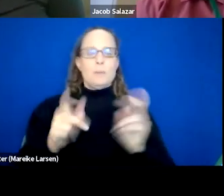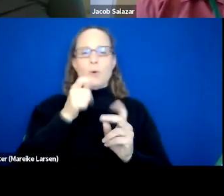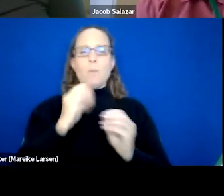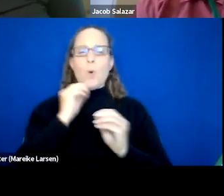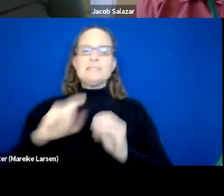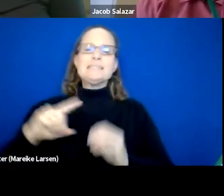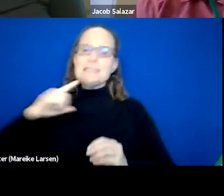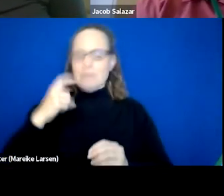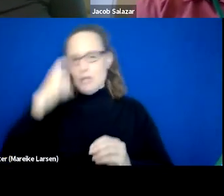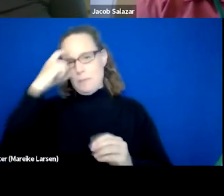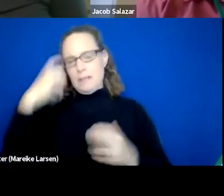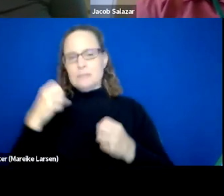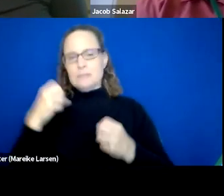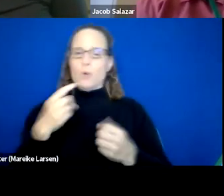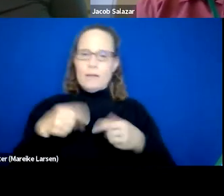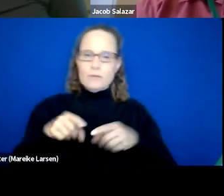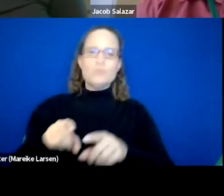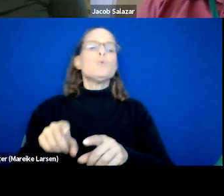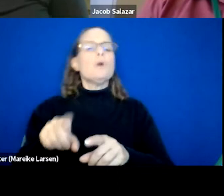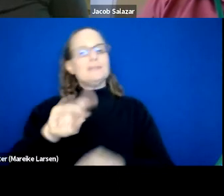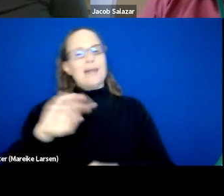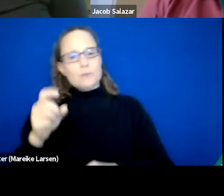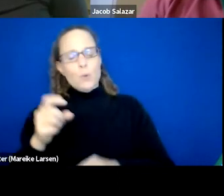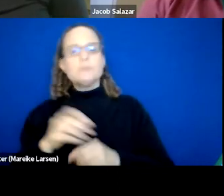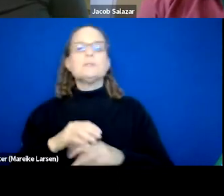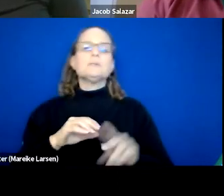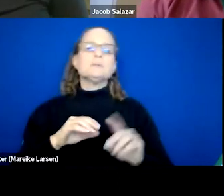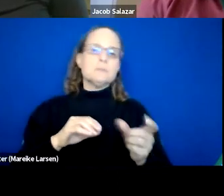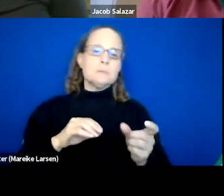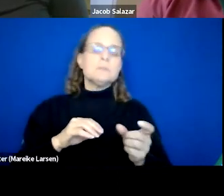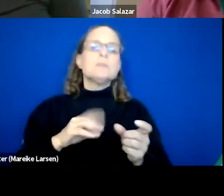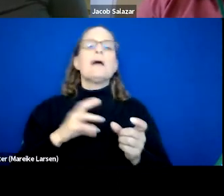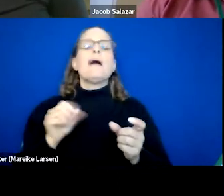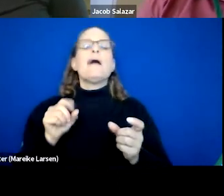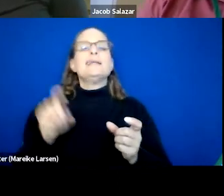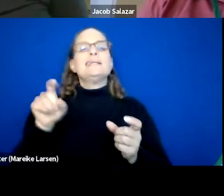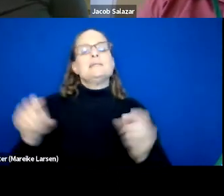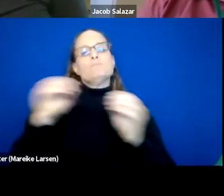who have dual diagnosis and need more medical attention